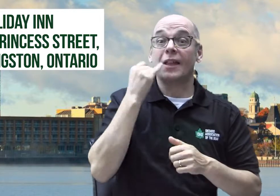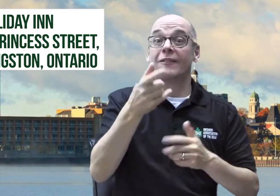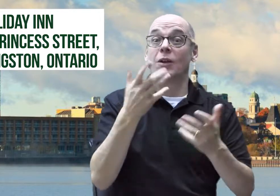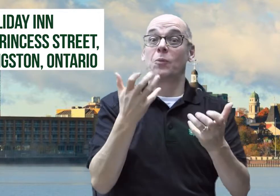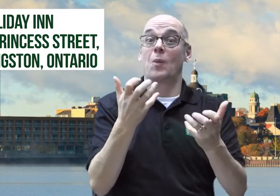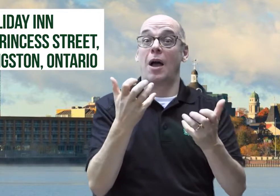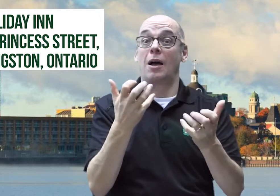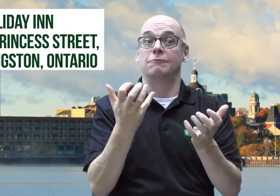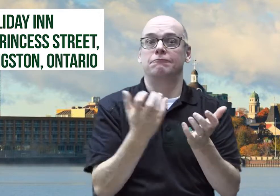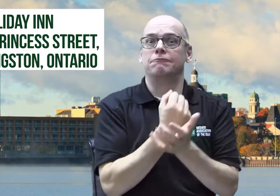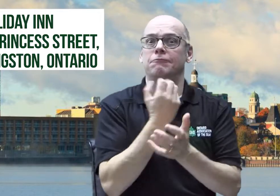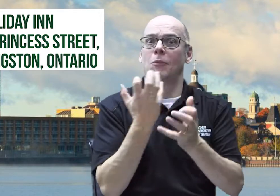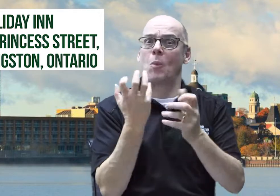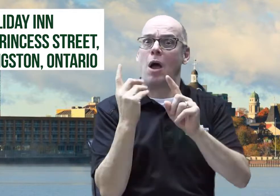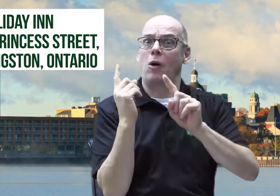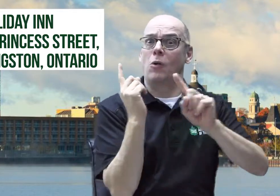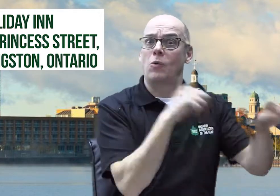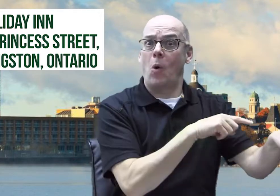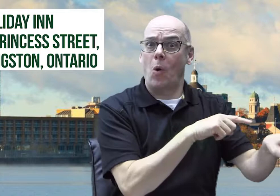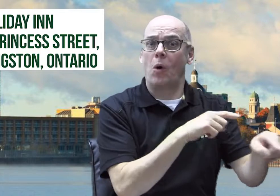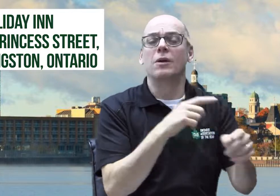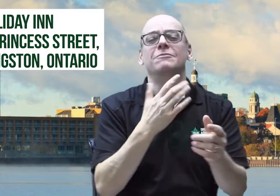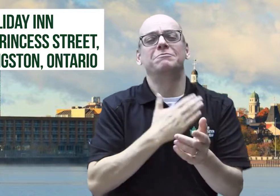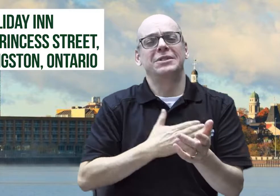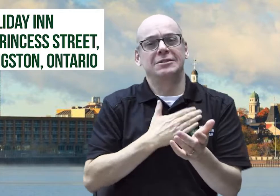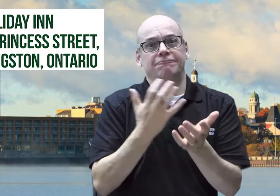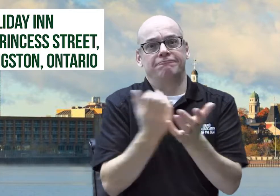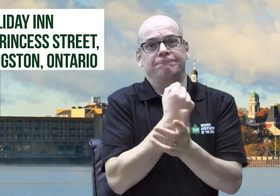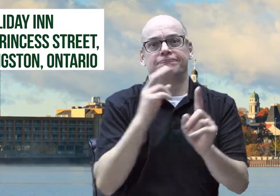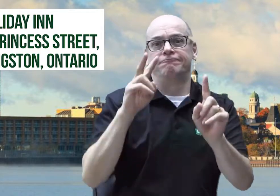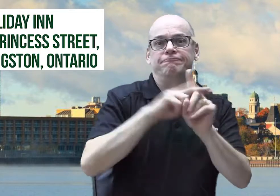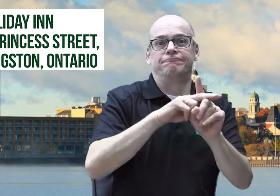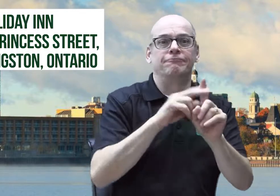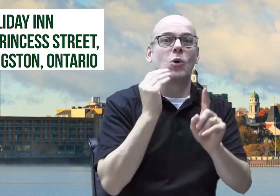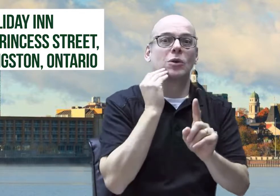If you want to go, please grab the opportunity to